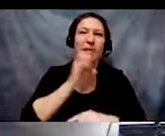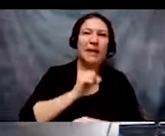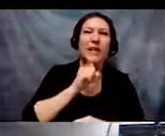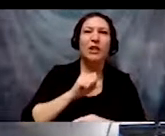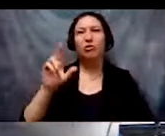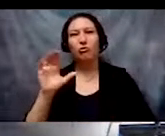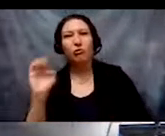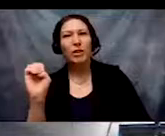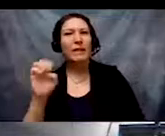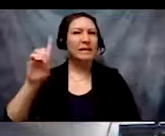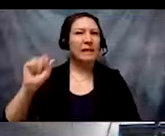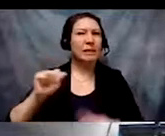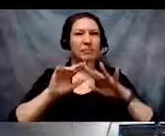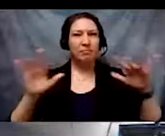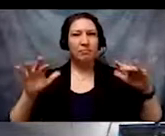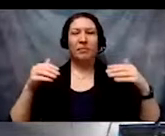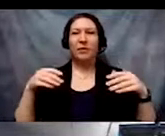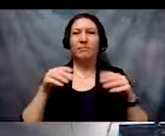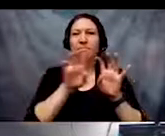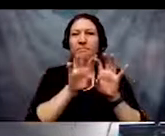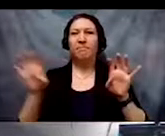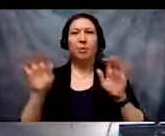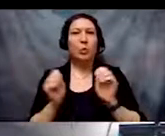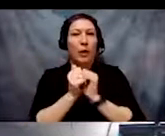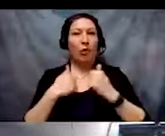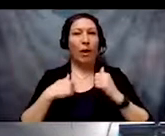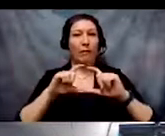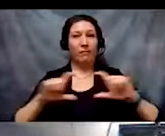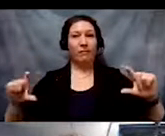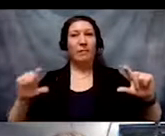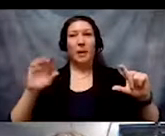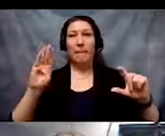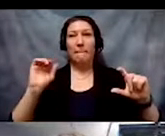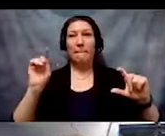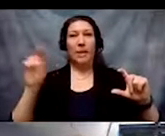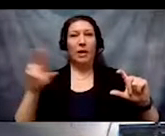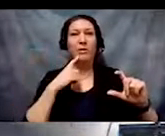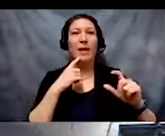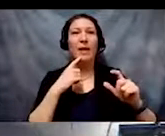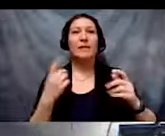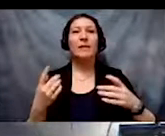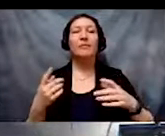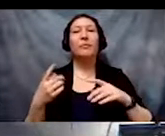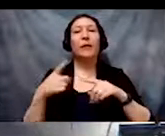says "interdependence is survival" and today we will share some tough,